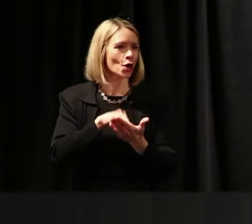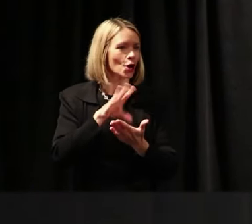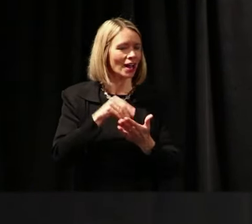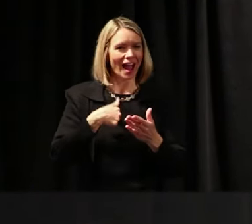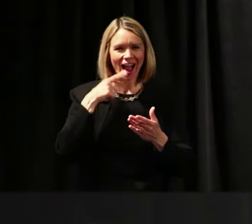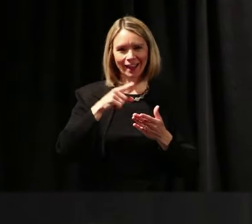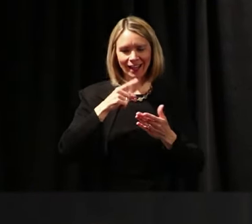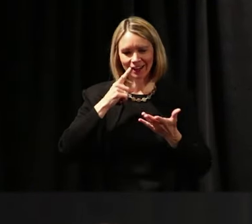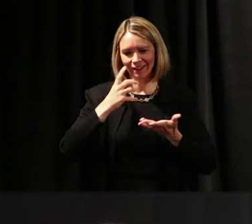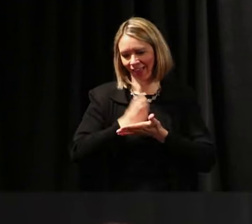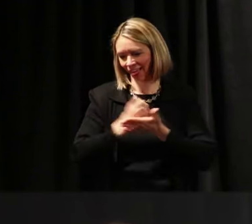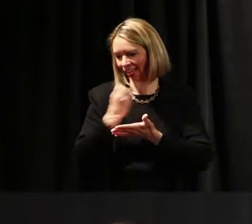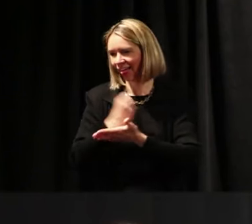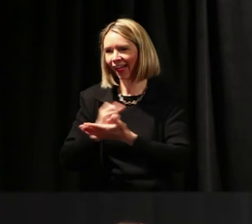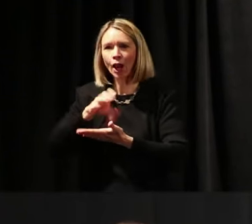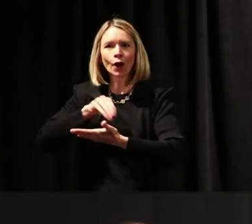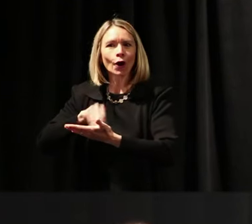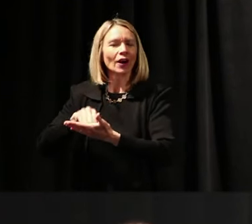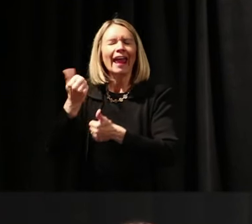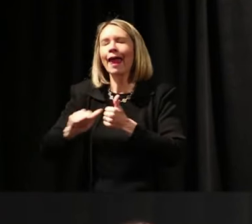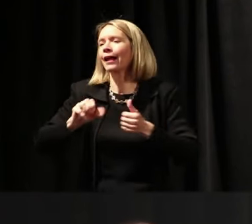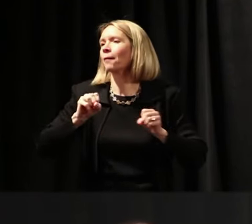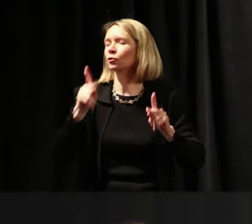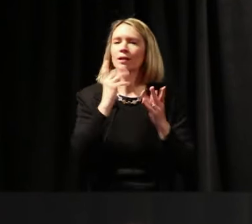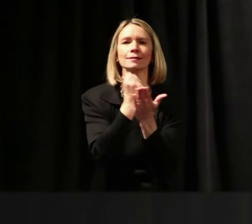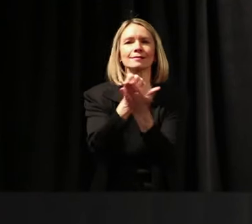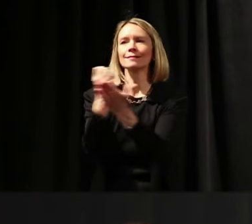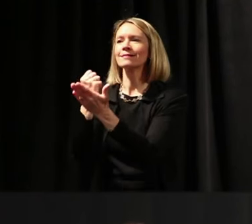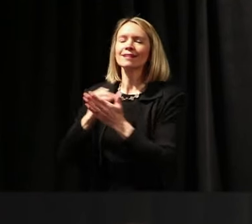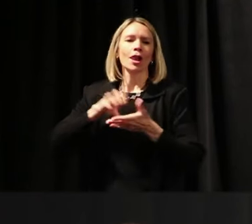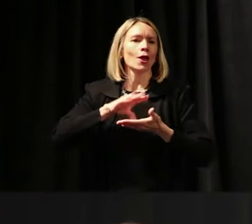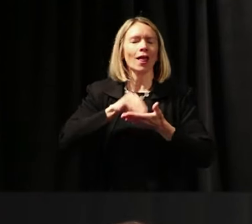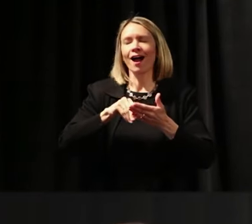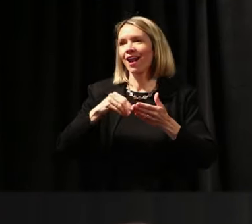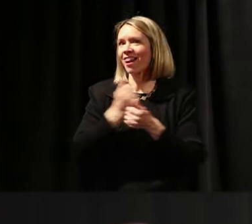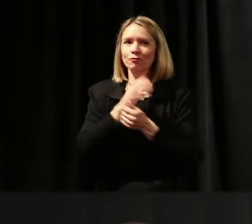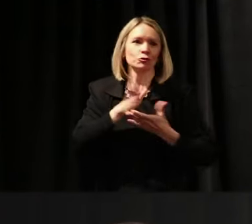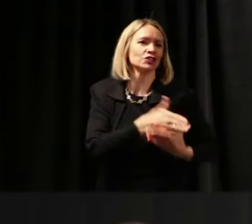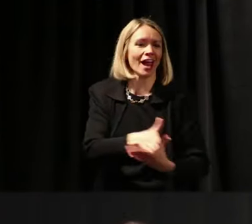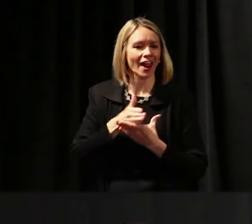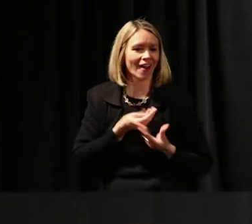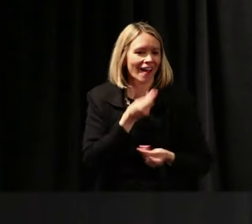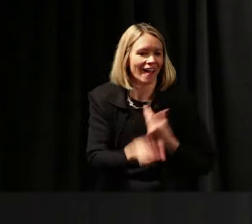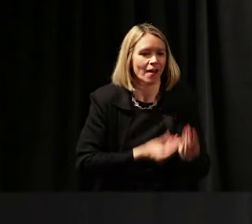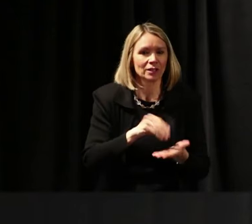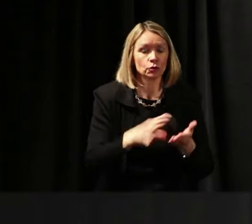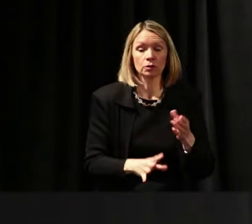these things. I love learning. And I love to share that with students. But when they come